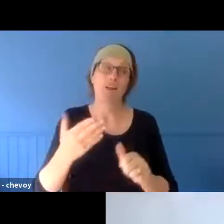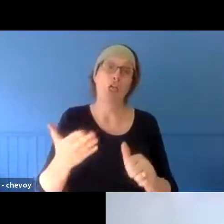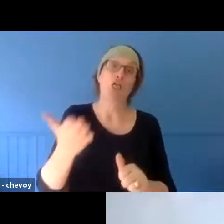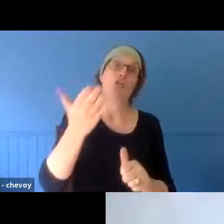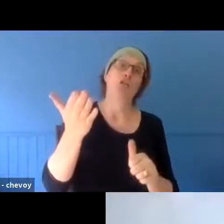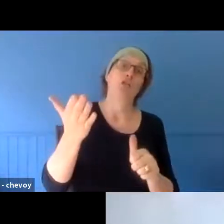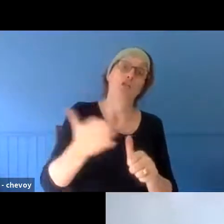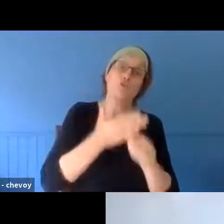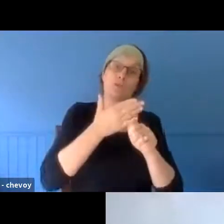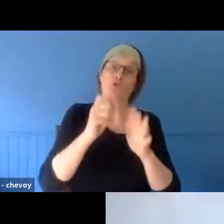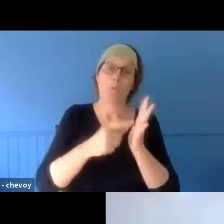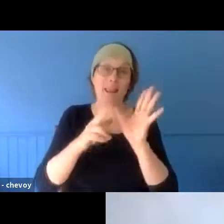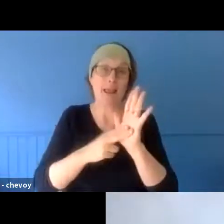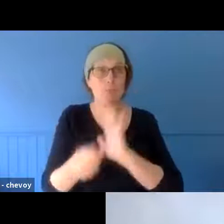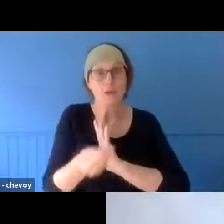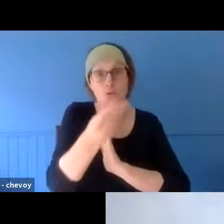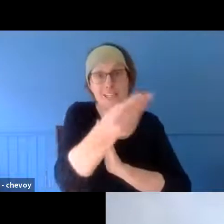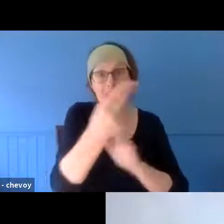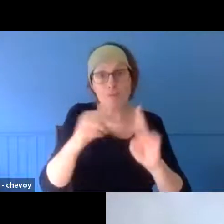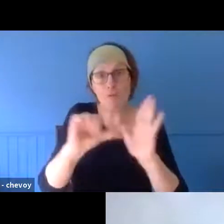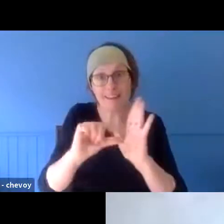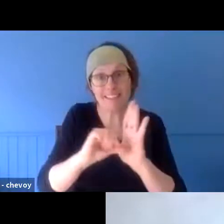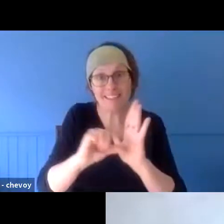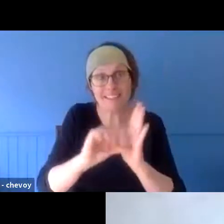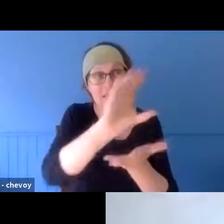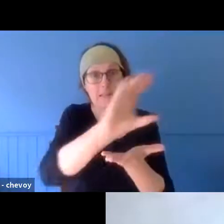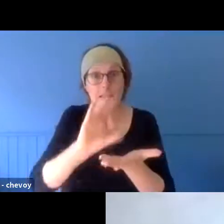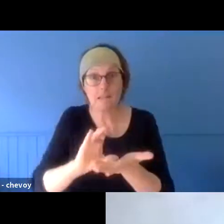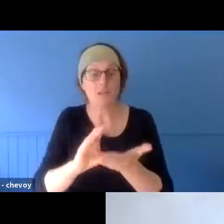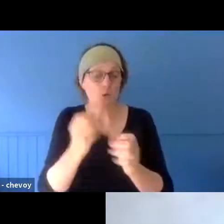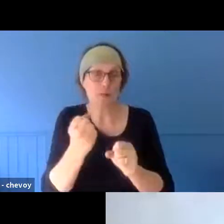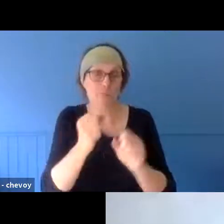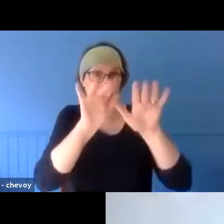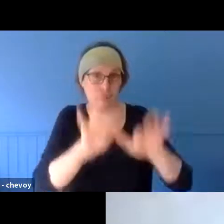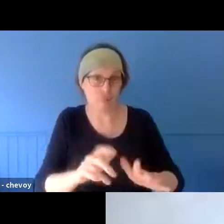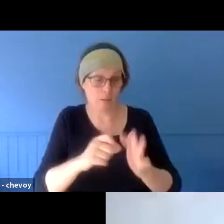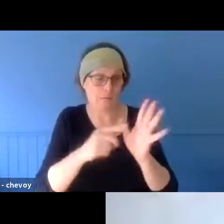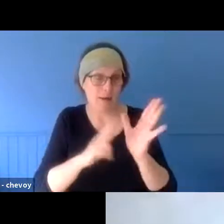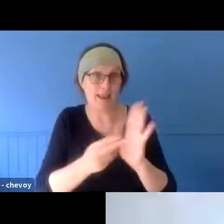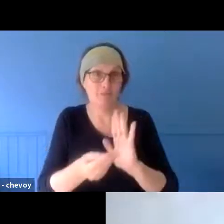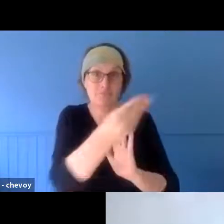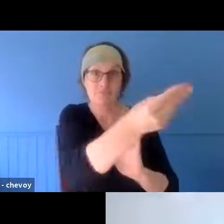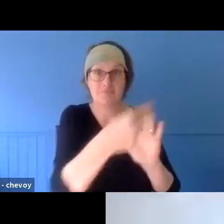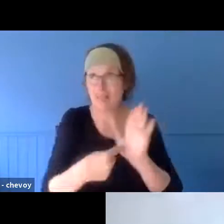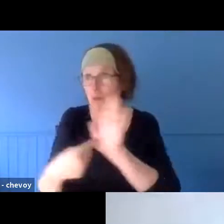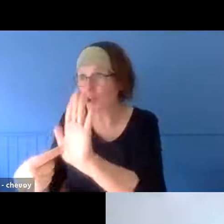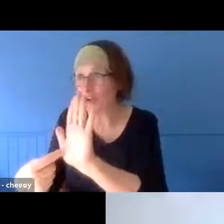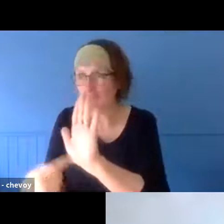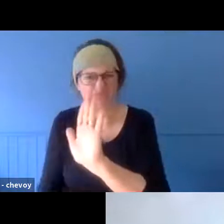sense...! So we just made a plan, then went back to community and they were going, "and than that's not right, that's not how we're going to